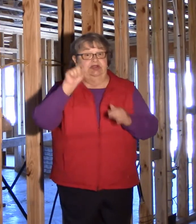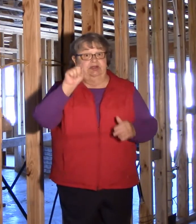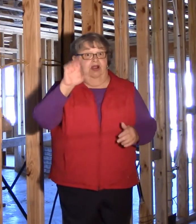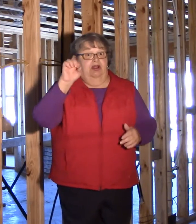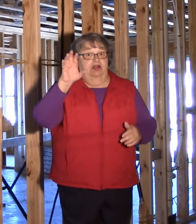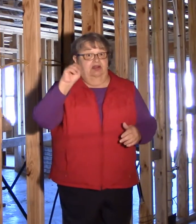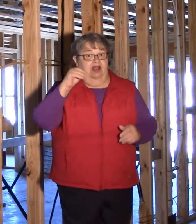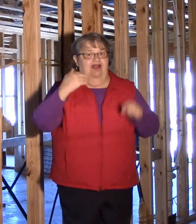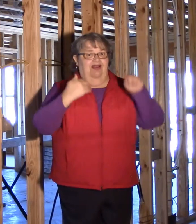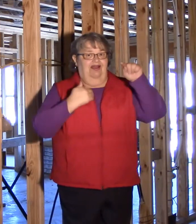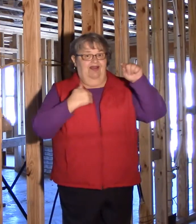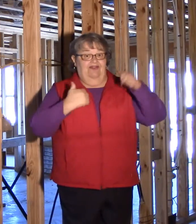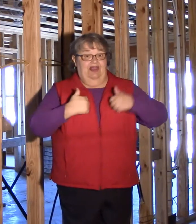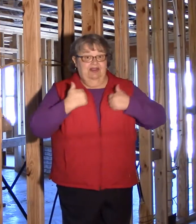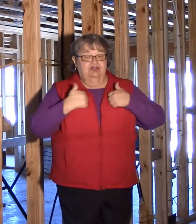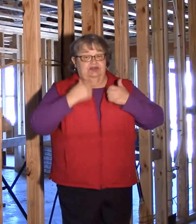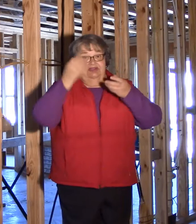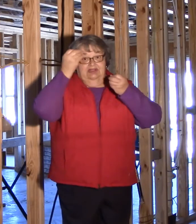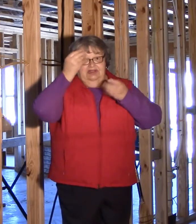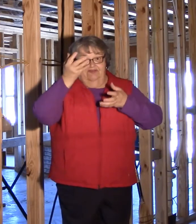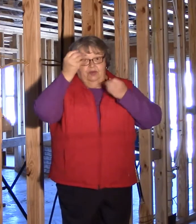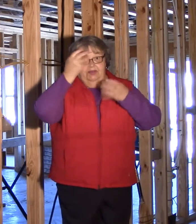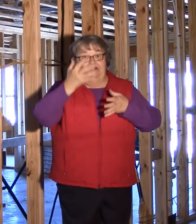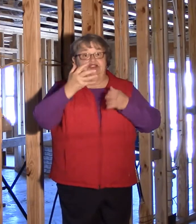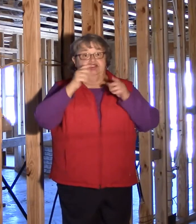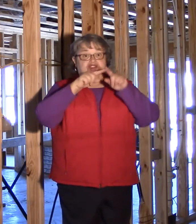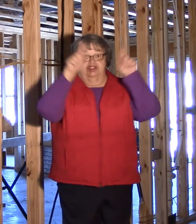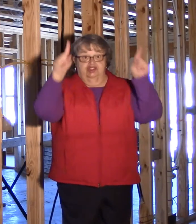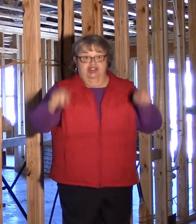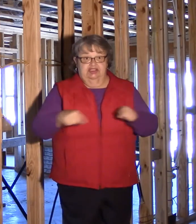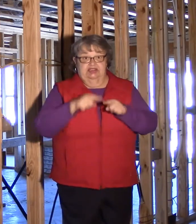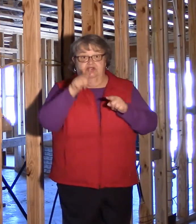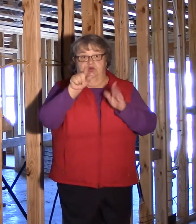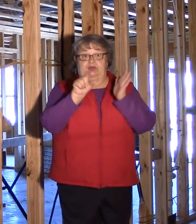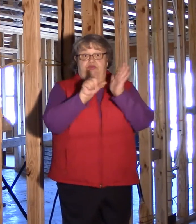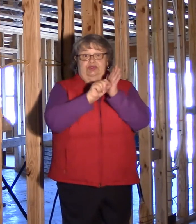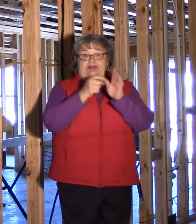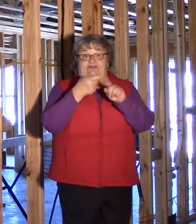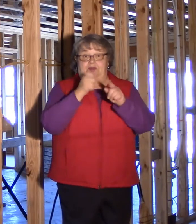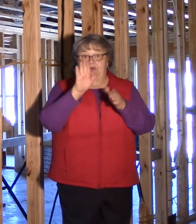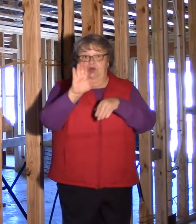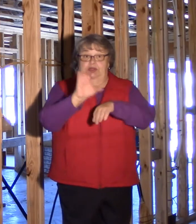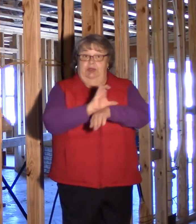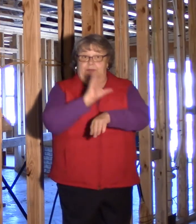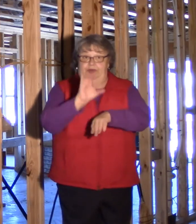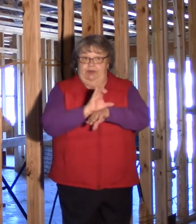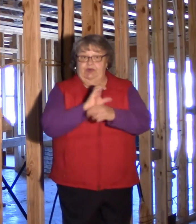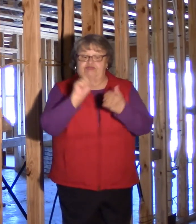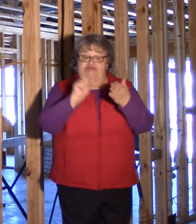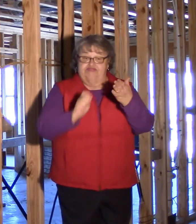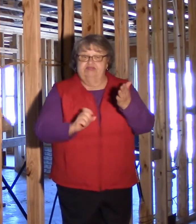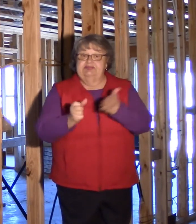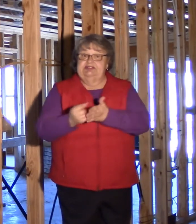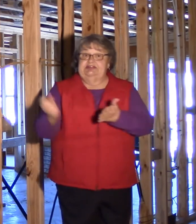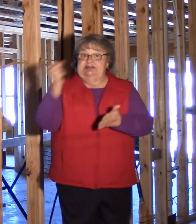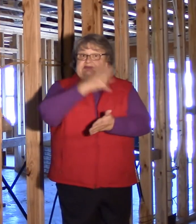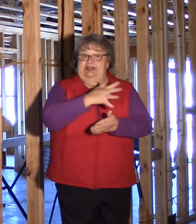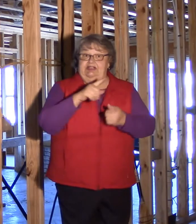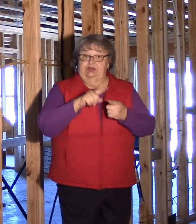It has a pledge form that you can print it off, fill it out and mail it to SDBC.